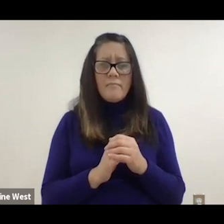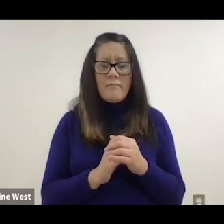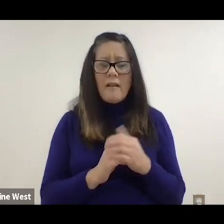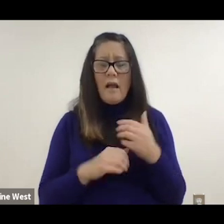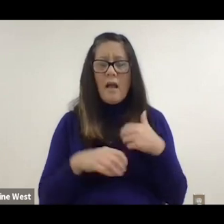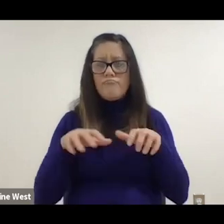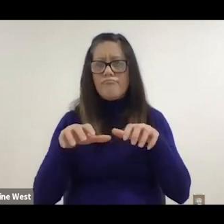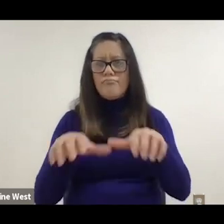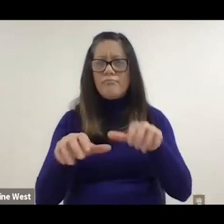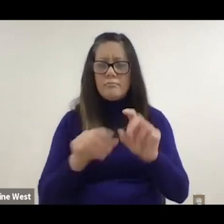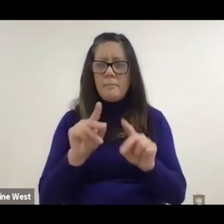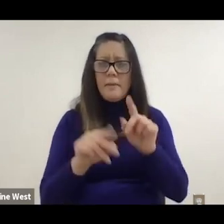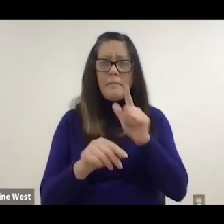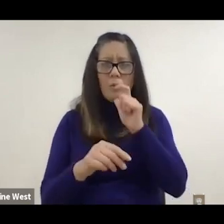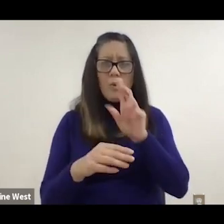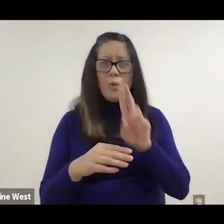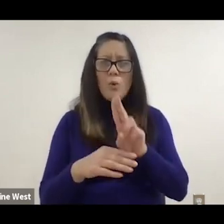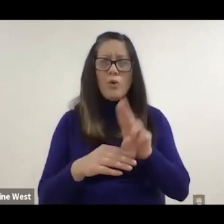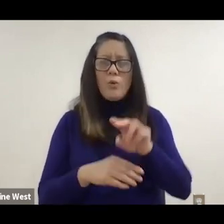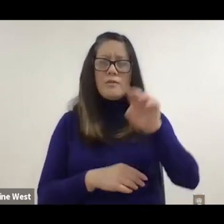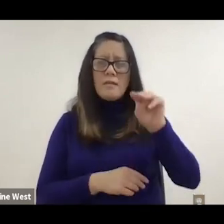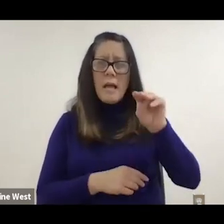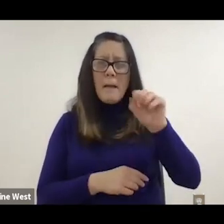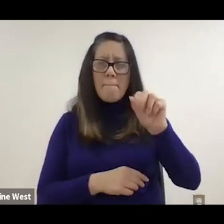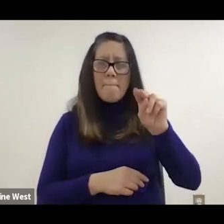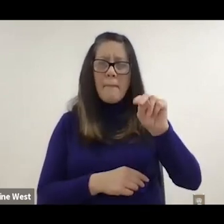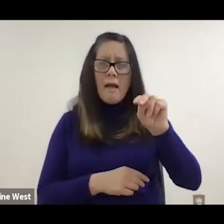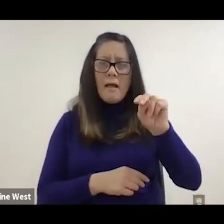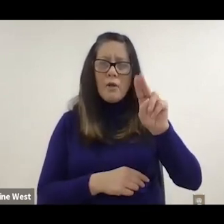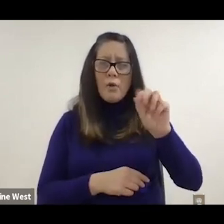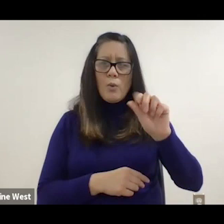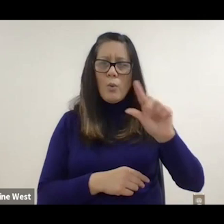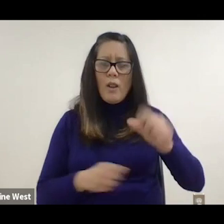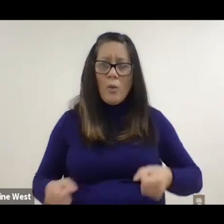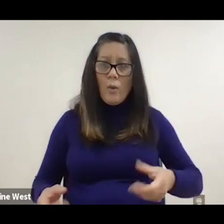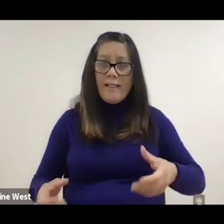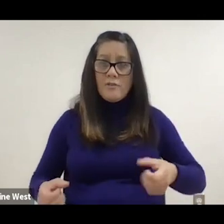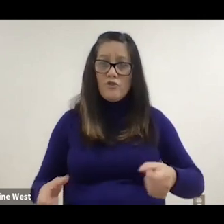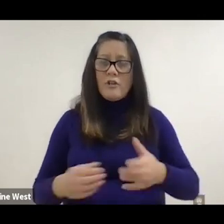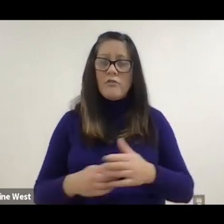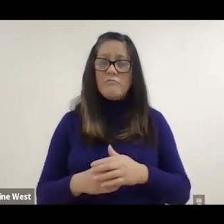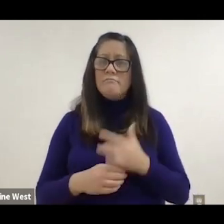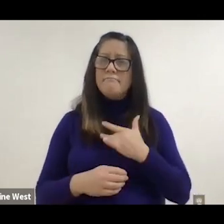not hundreds of thousands of people who use manual wheelchairs that were propelled by